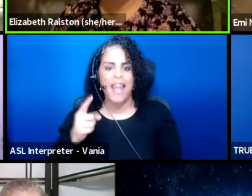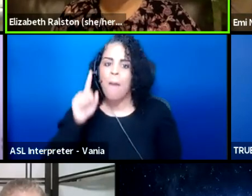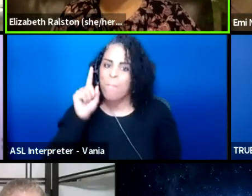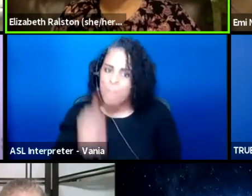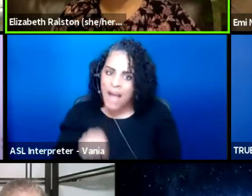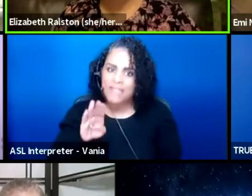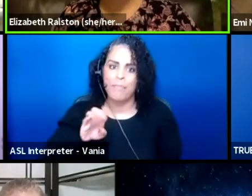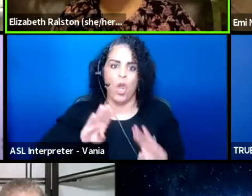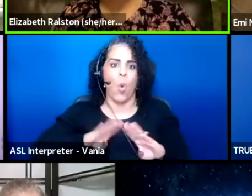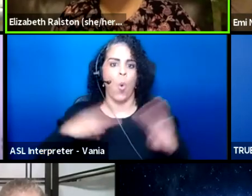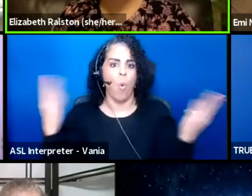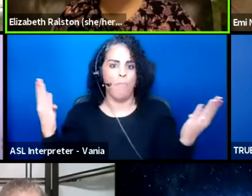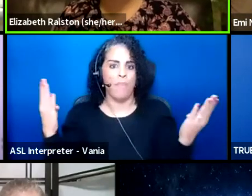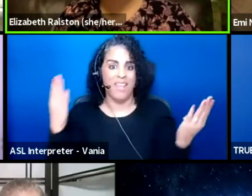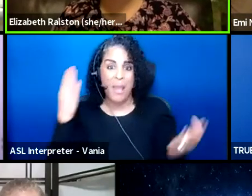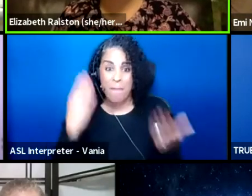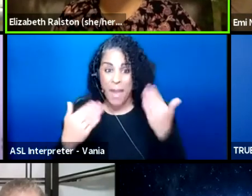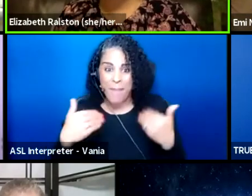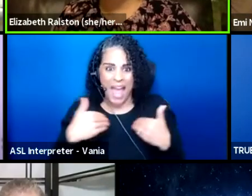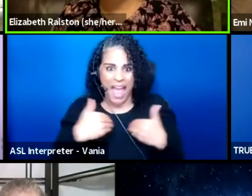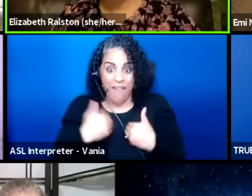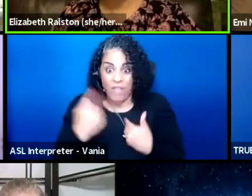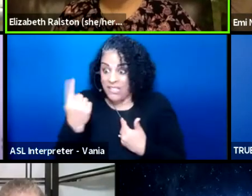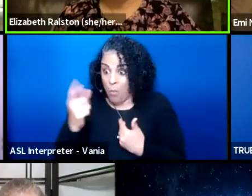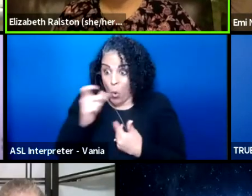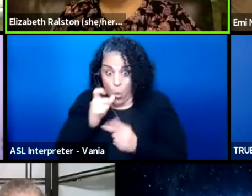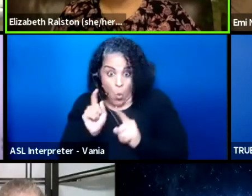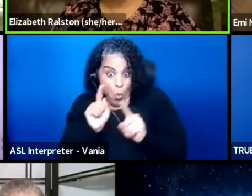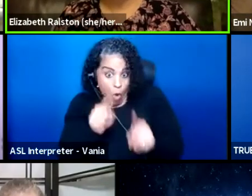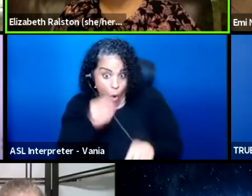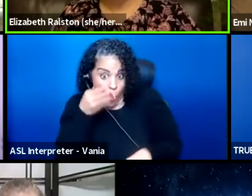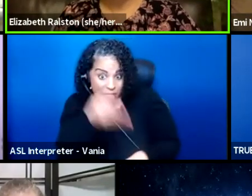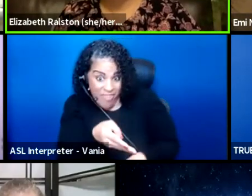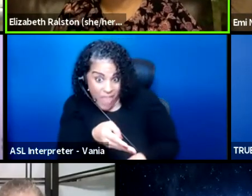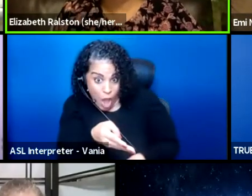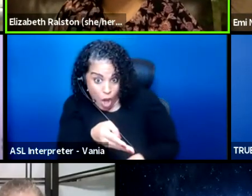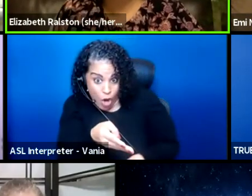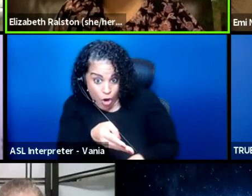that there may be a patron who has need,